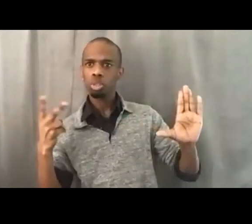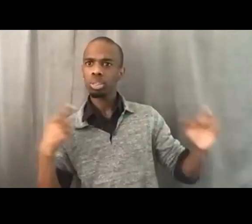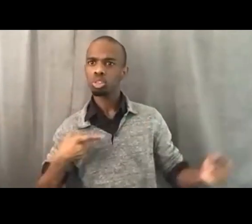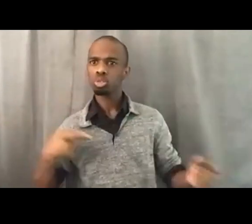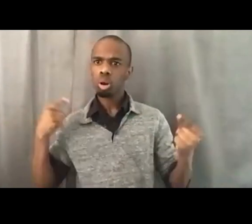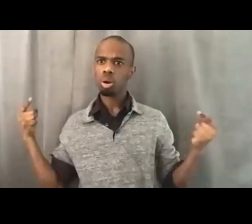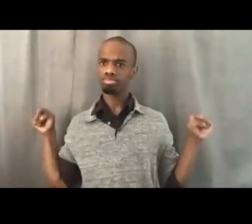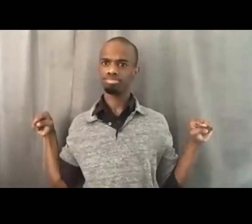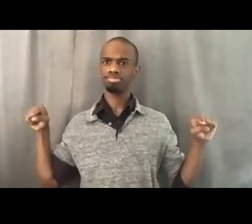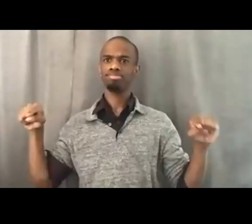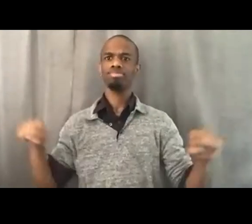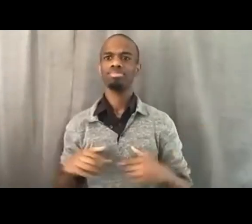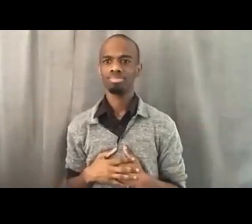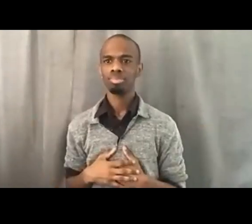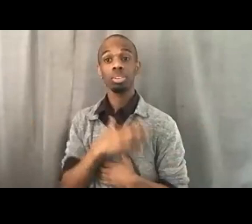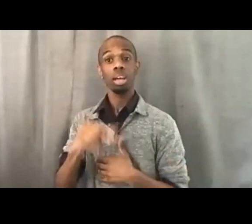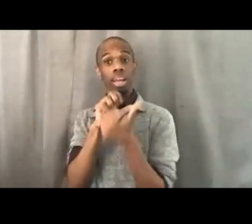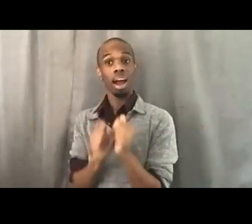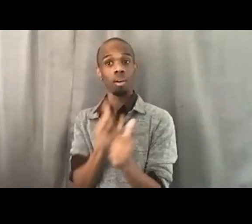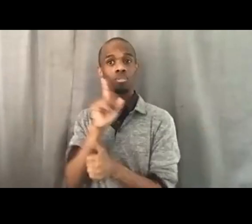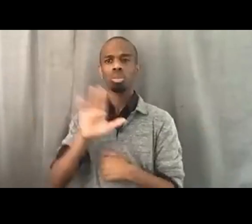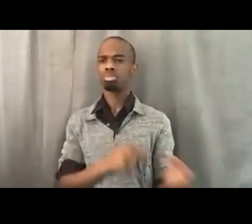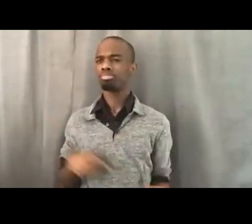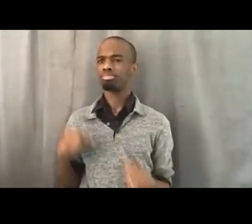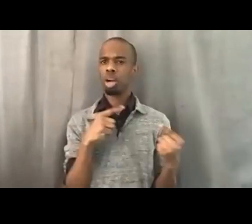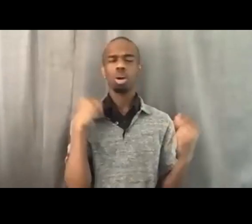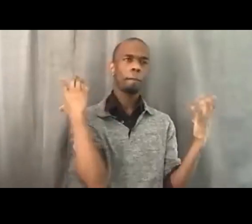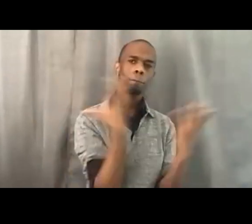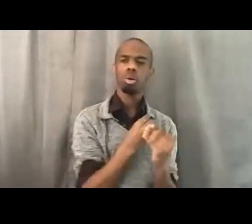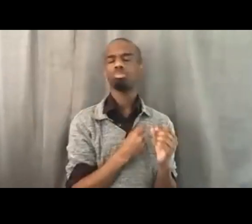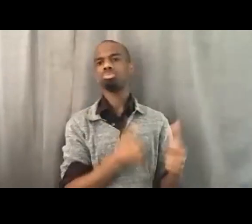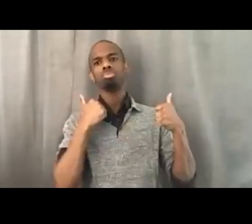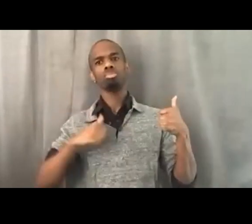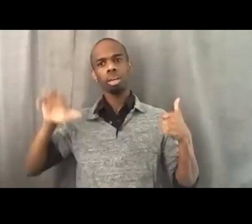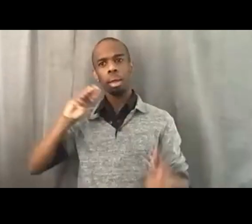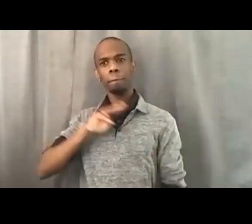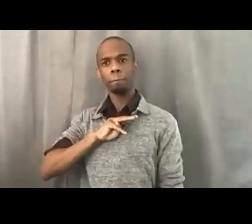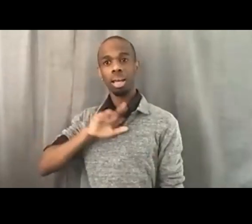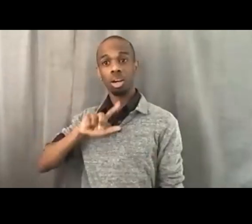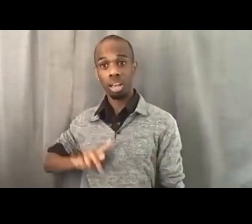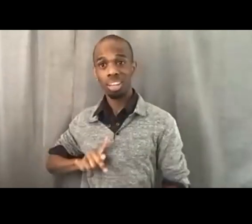to the beautiful struggle that Dr. King talks about, is in and of itself a victory.